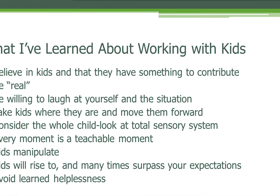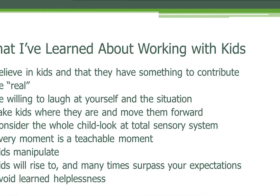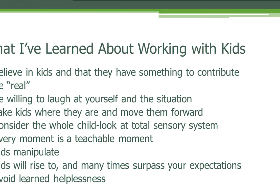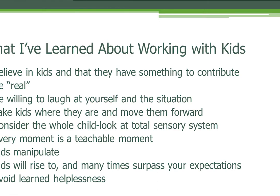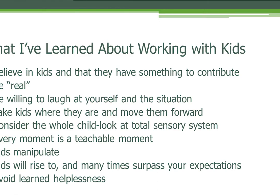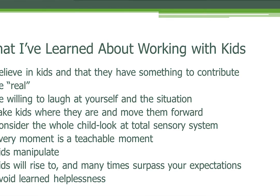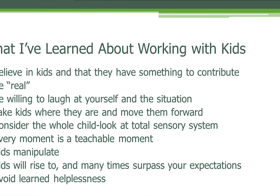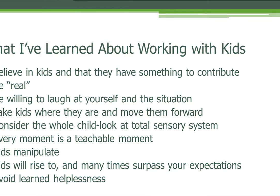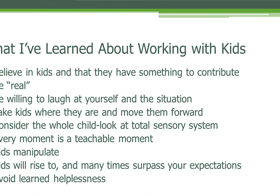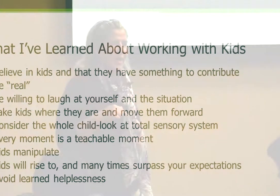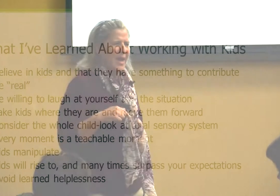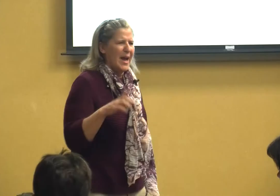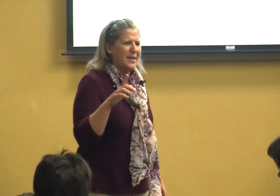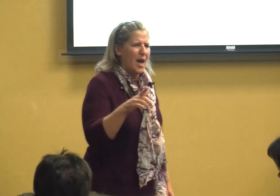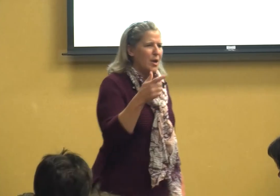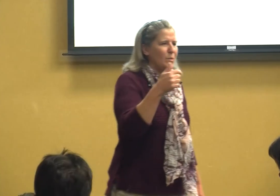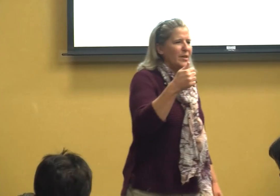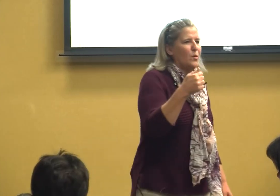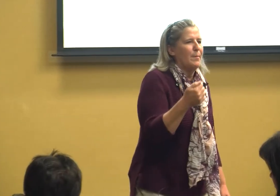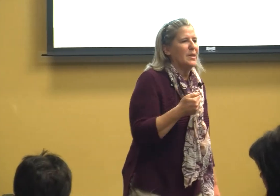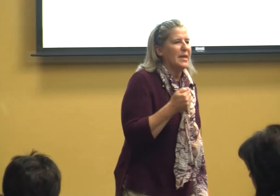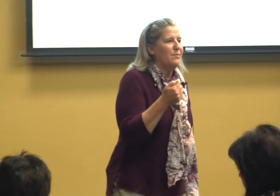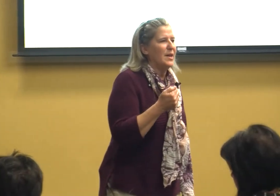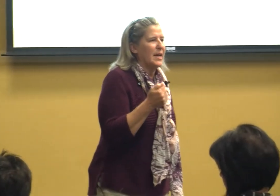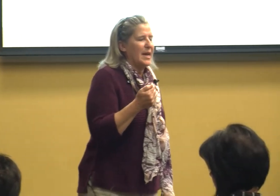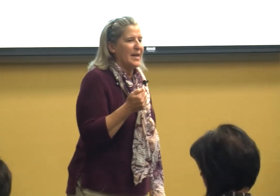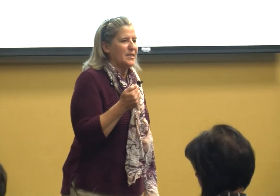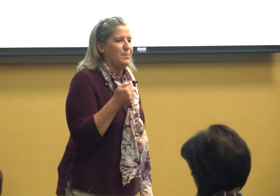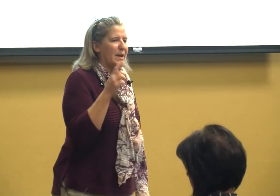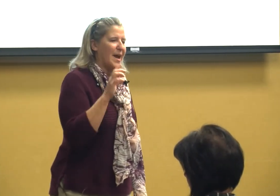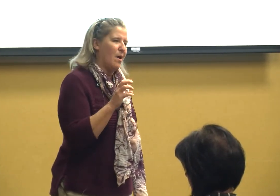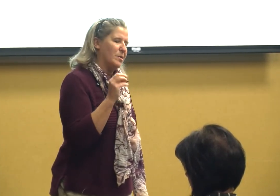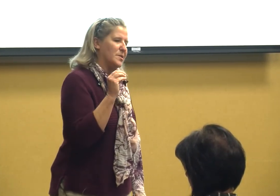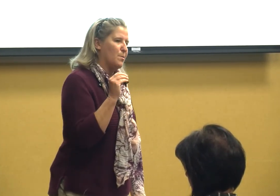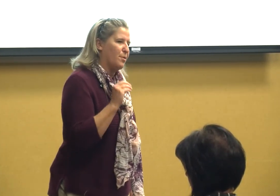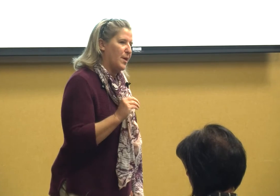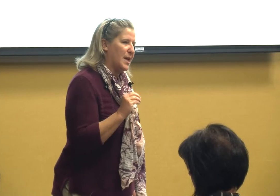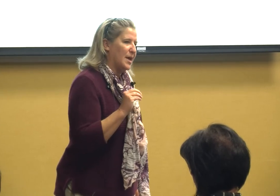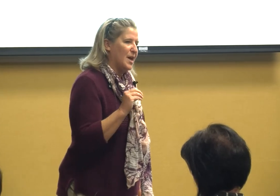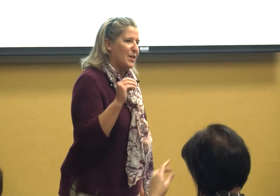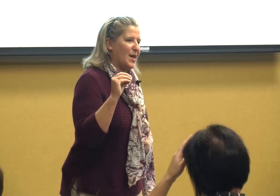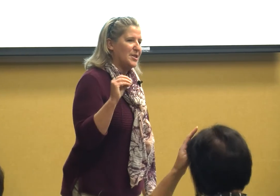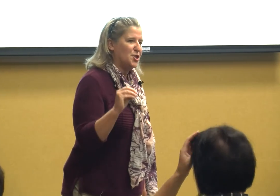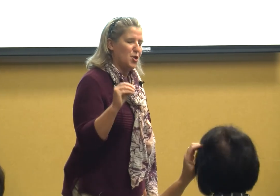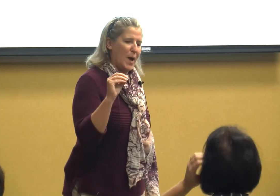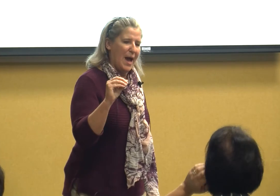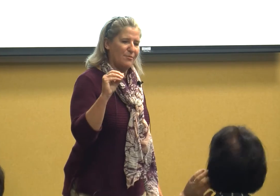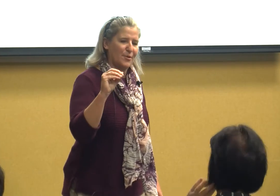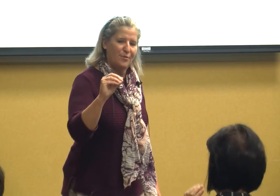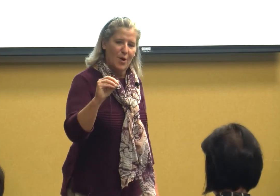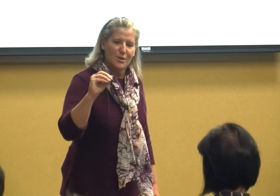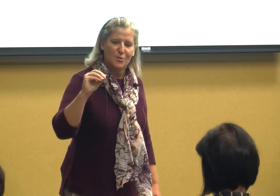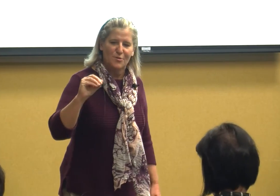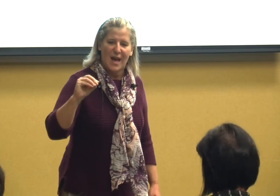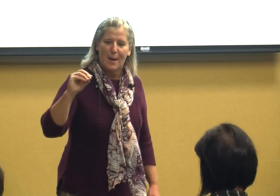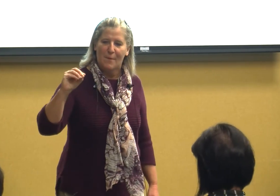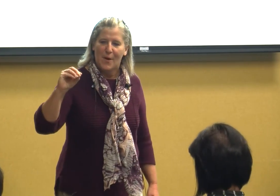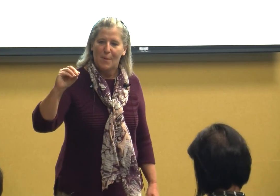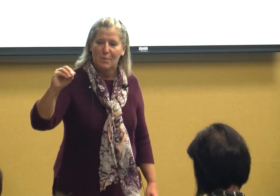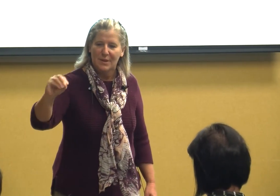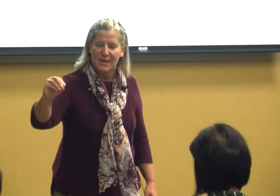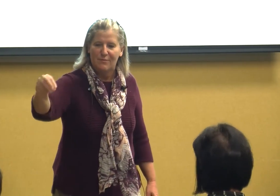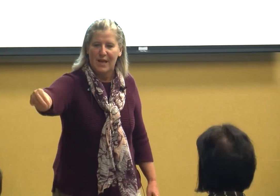contribute and not only do I believe in kids but I also think that you have to foster that belief in